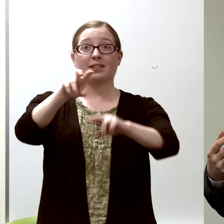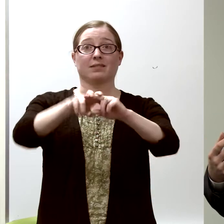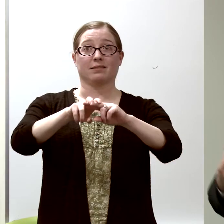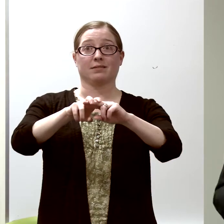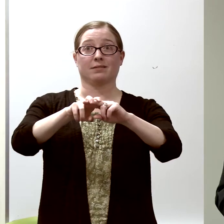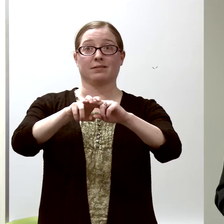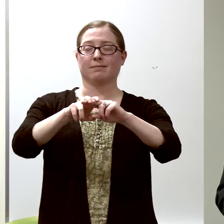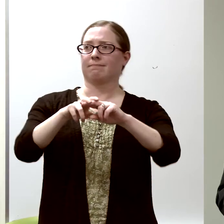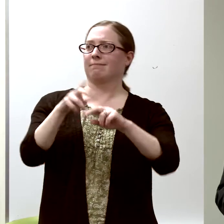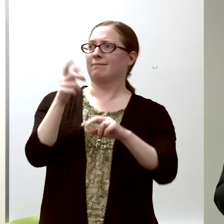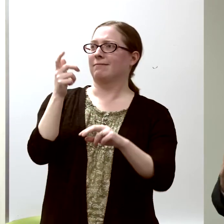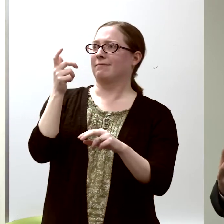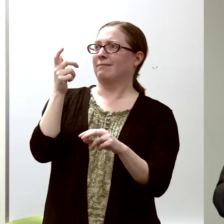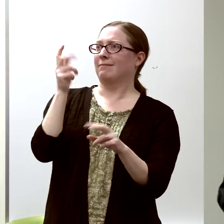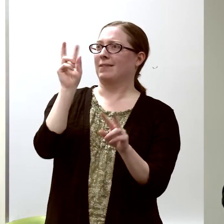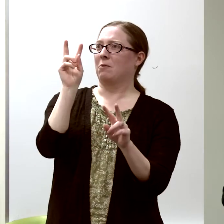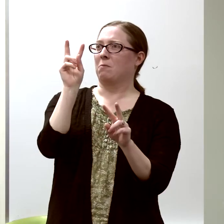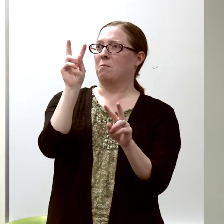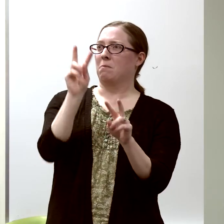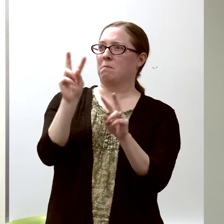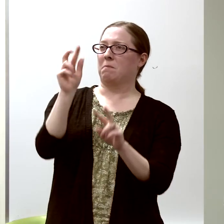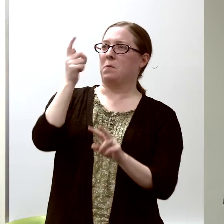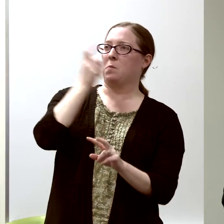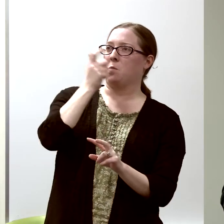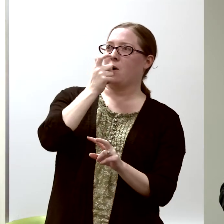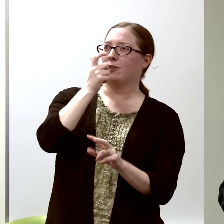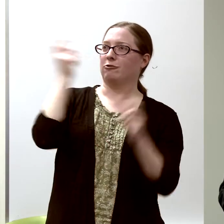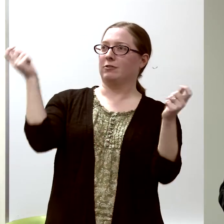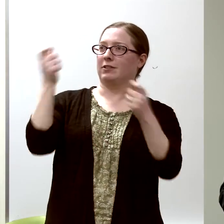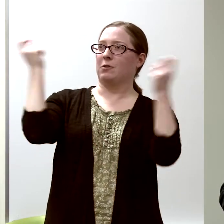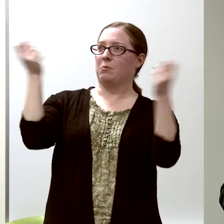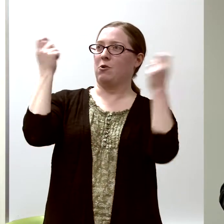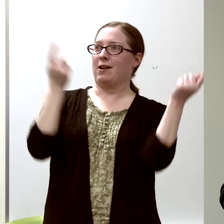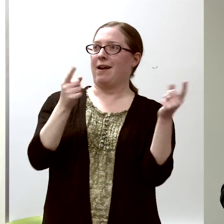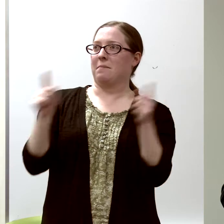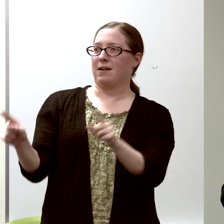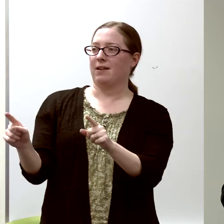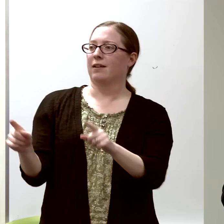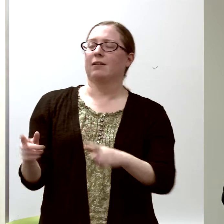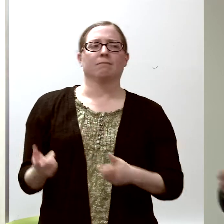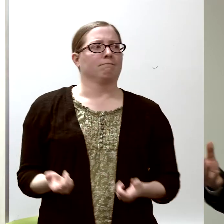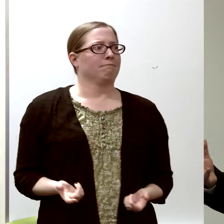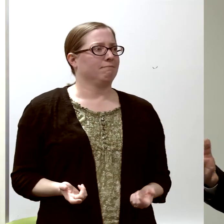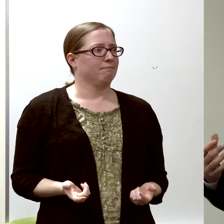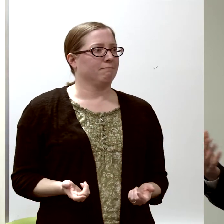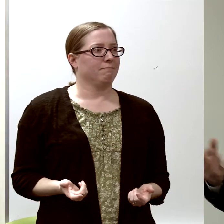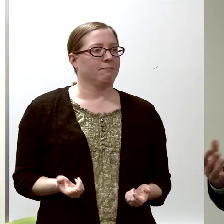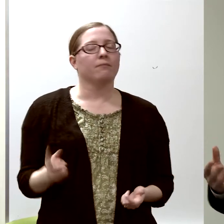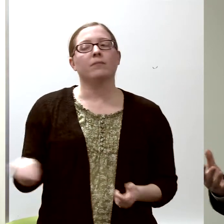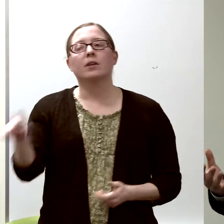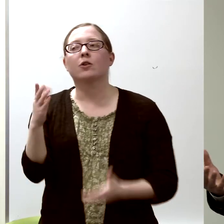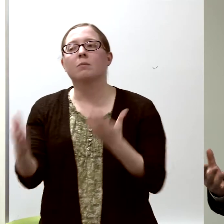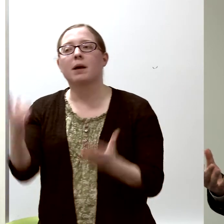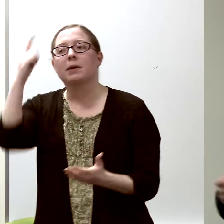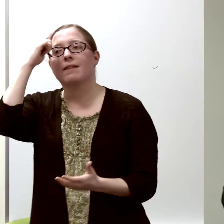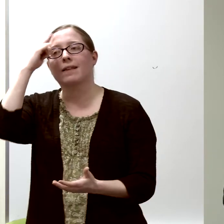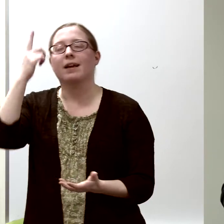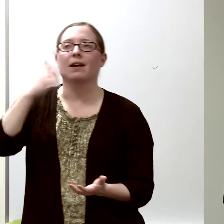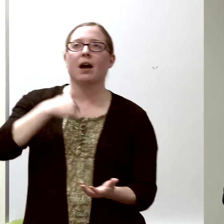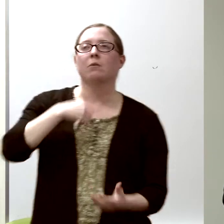and watched the ceremony, and I didn't have the thoughts that you might imagine,